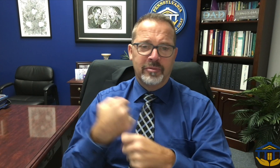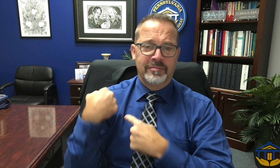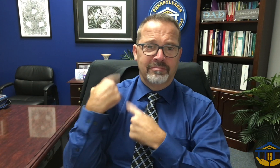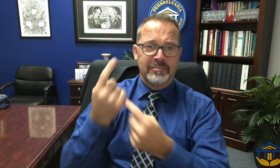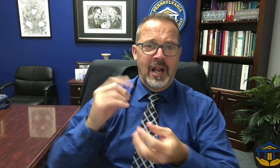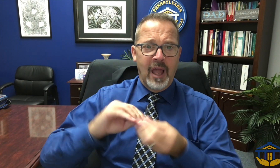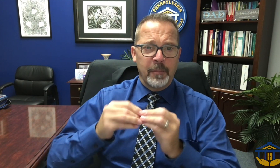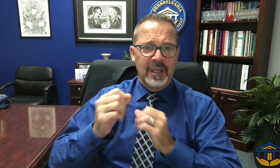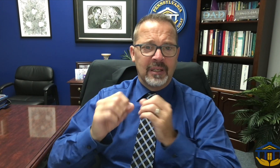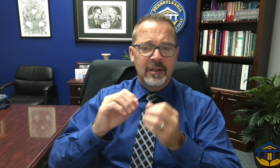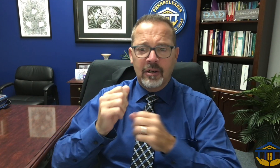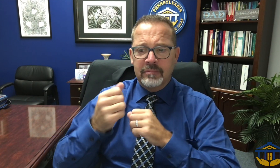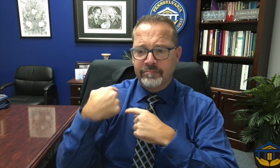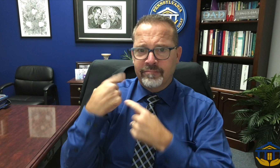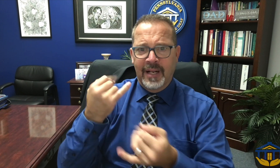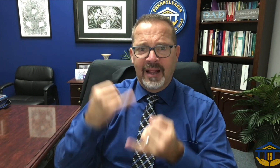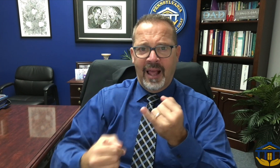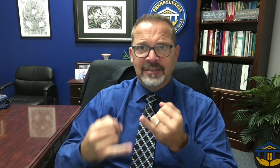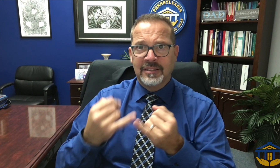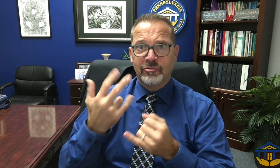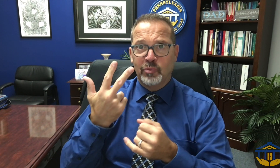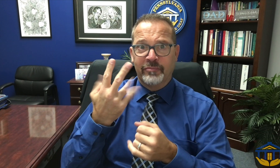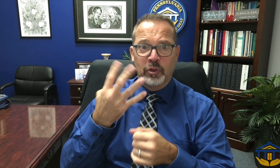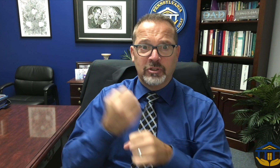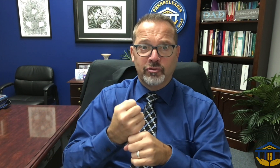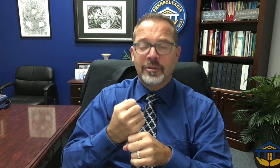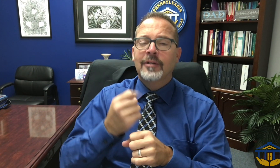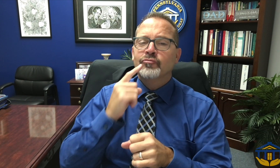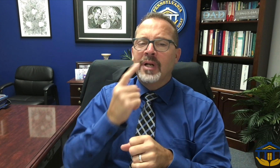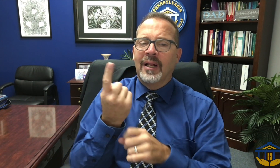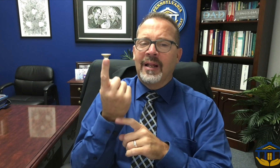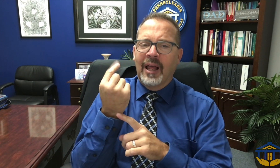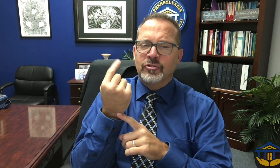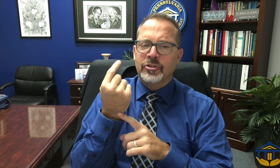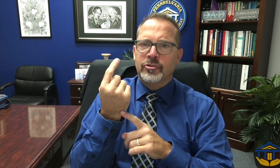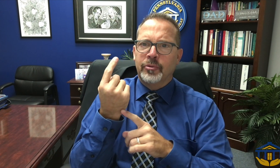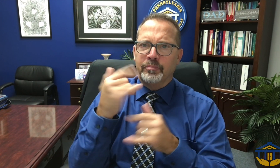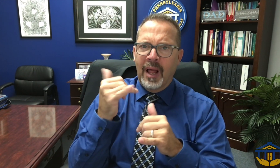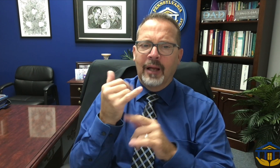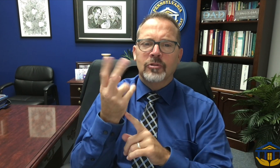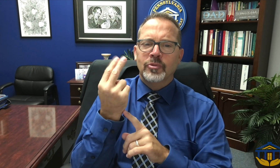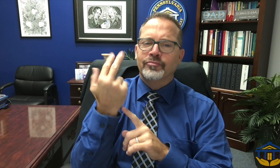The last couple of years have been a little less predictable. We did have the event last year but